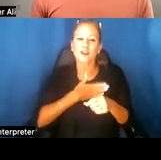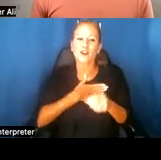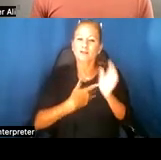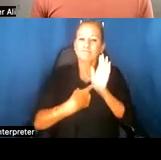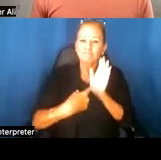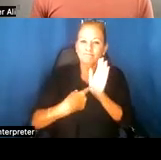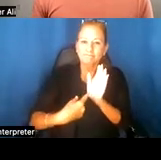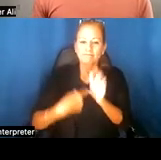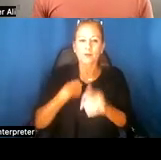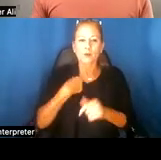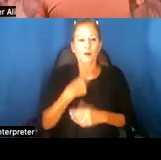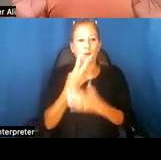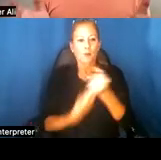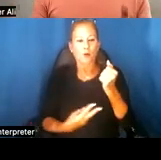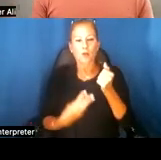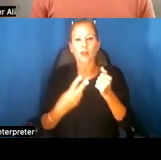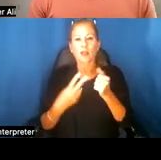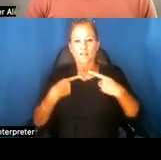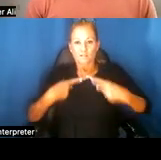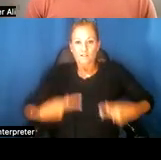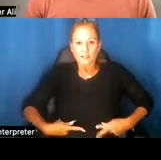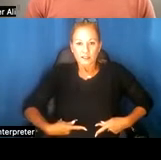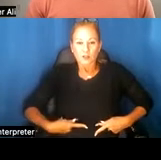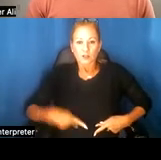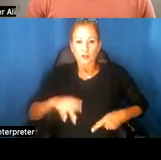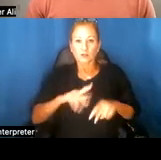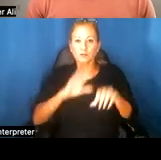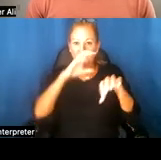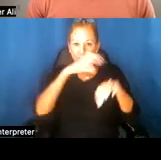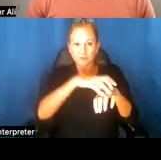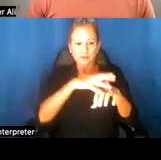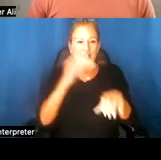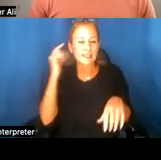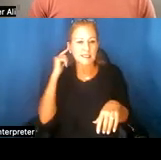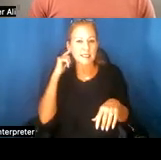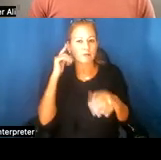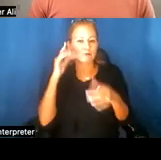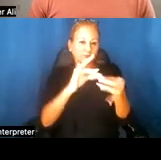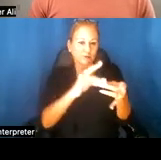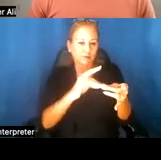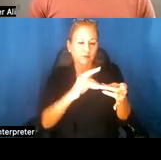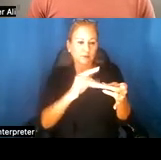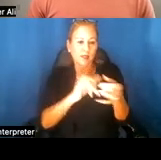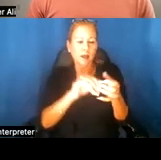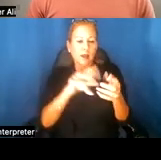and we had both a physical installation, a sound installation, that paired excerpts with the work